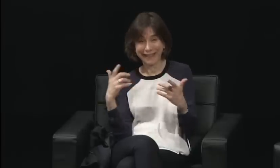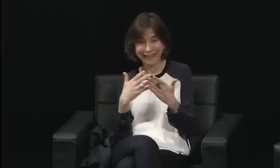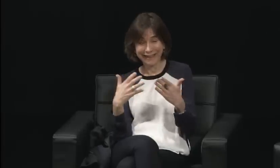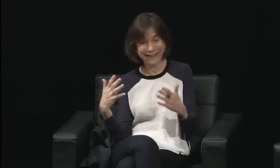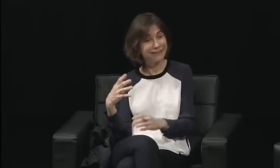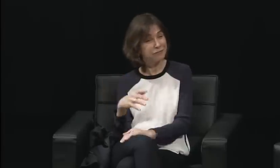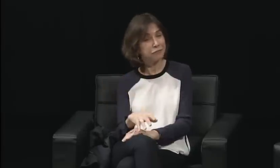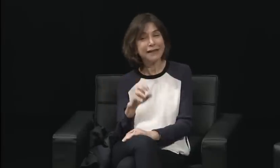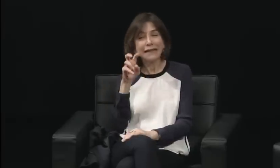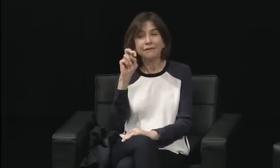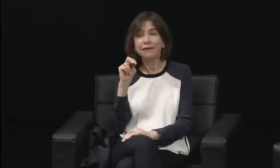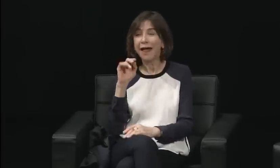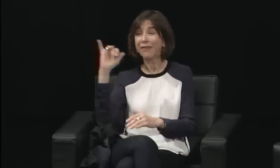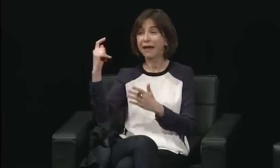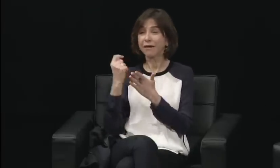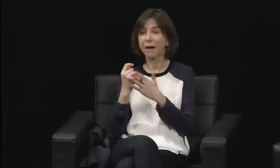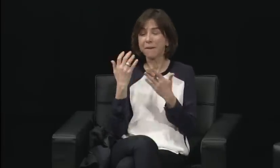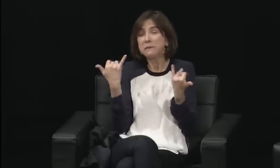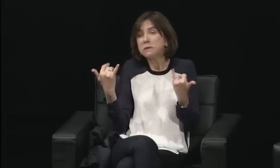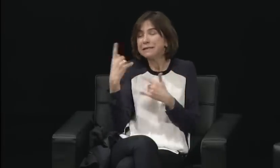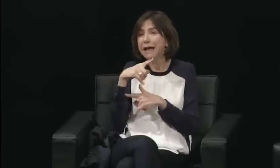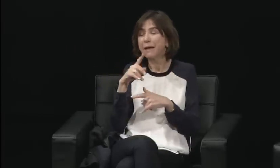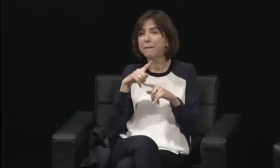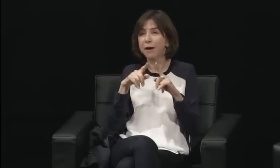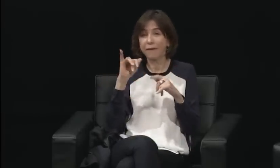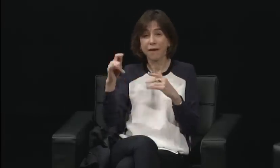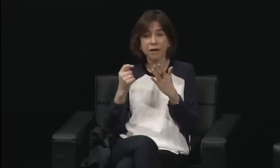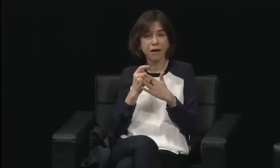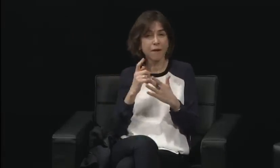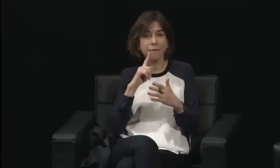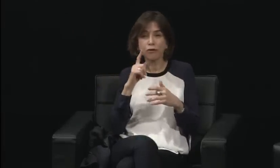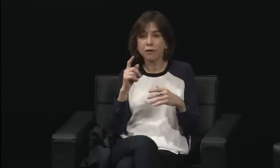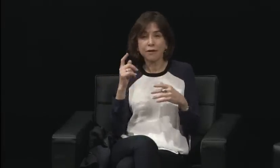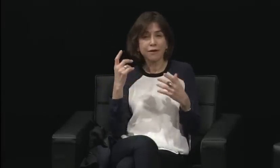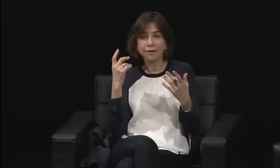that were coming to support and join us and work with us.